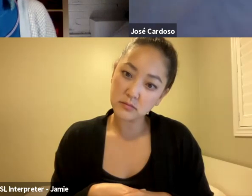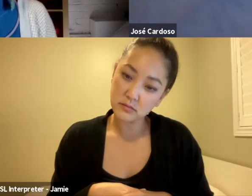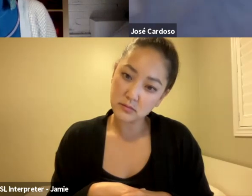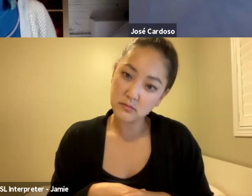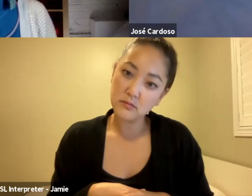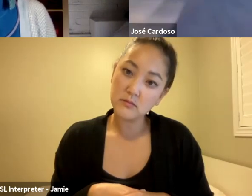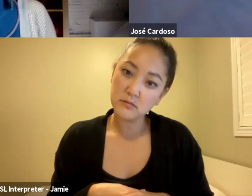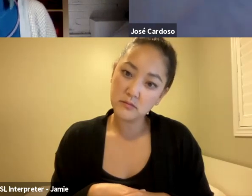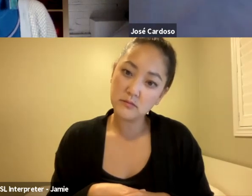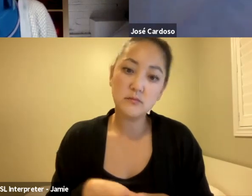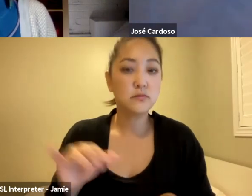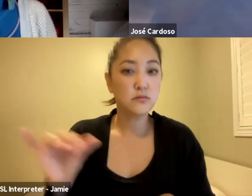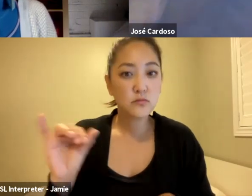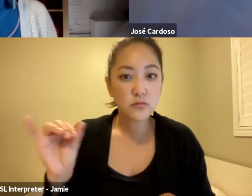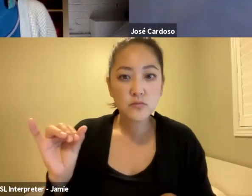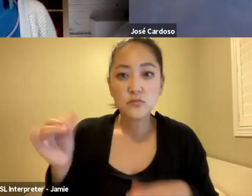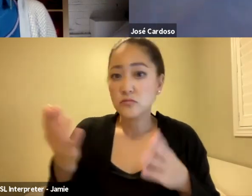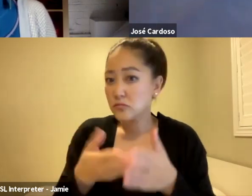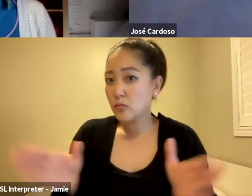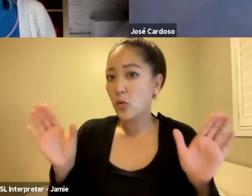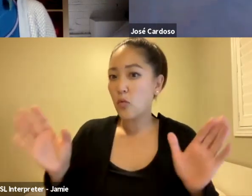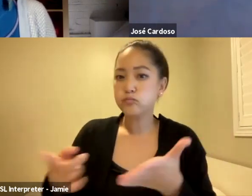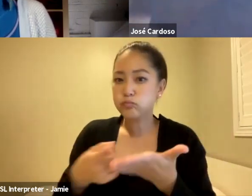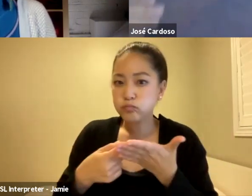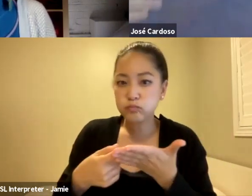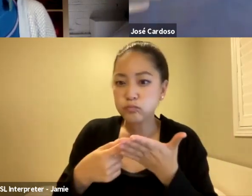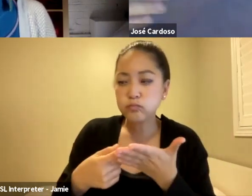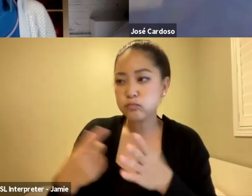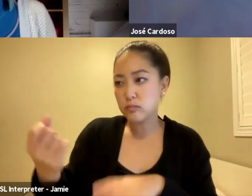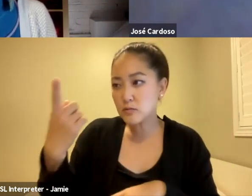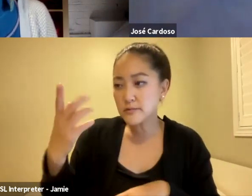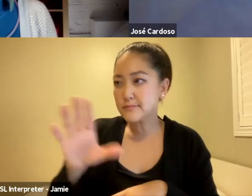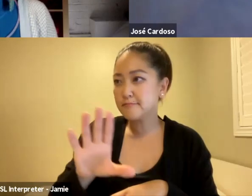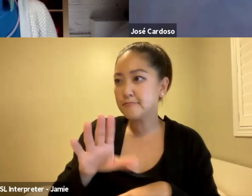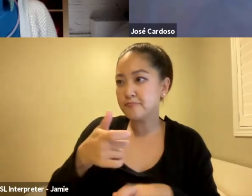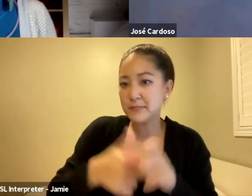To be open to talk to people, to understand different realities, to read